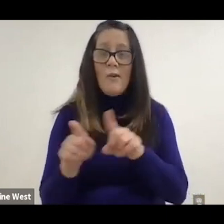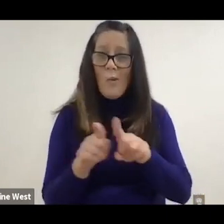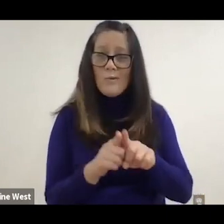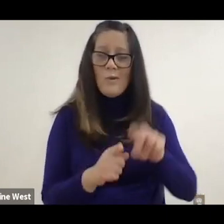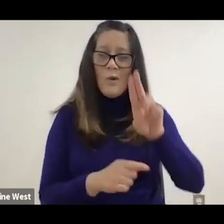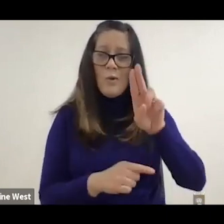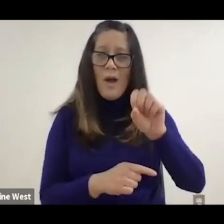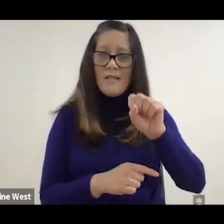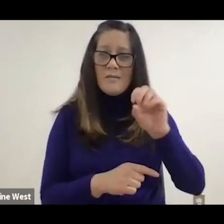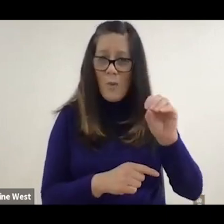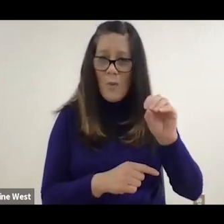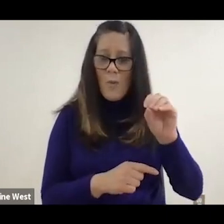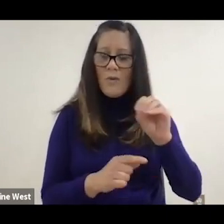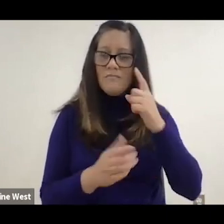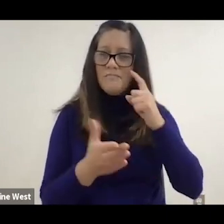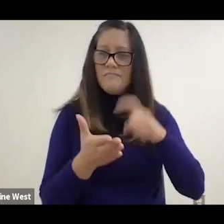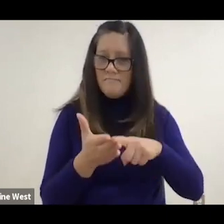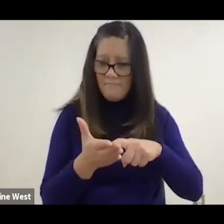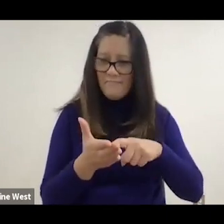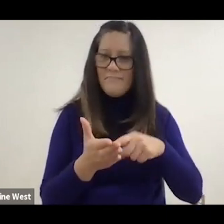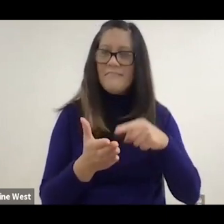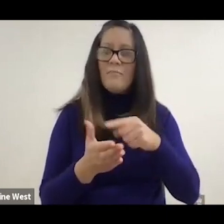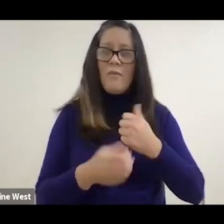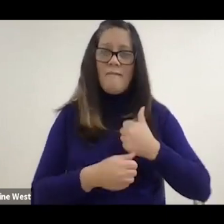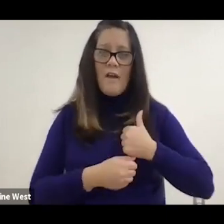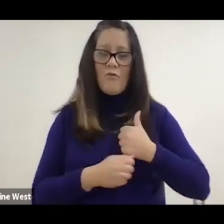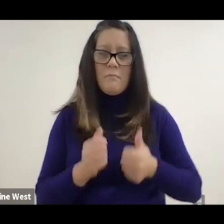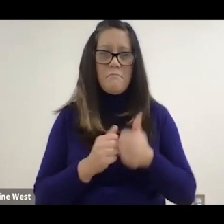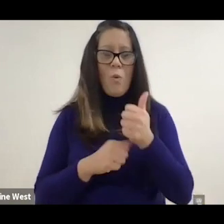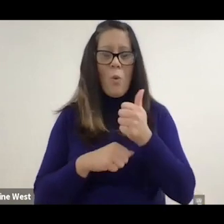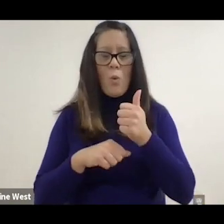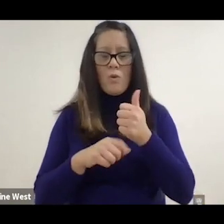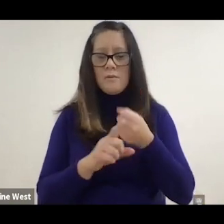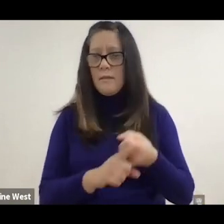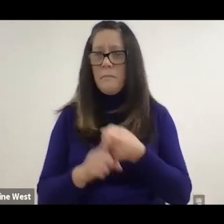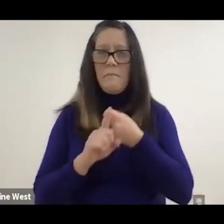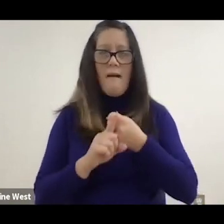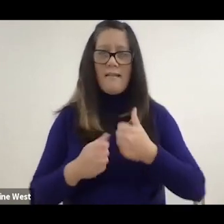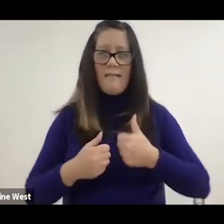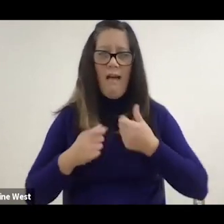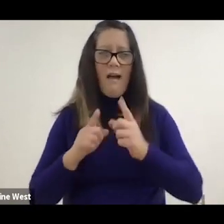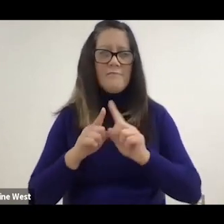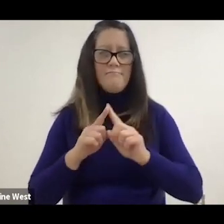Cooper as one of the veterans who have most influenced the lives